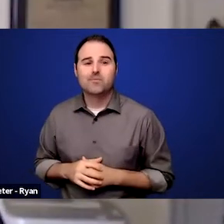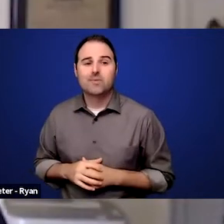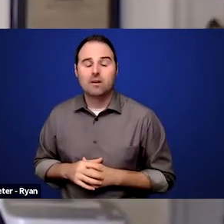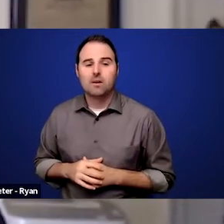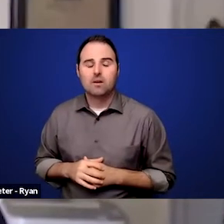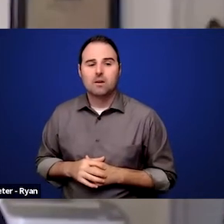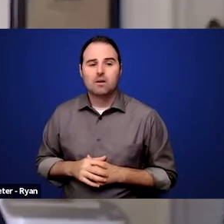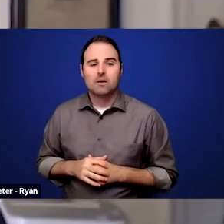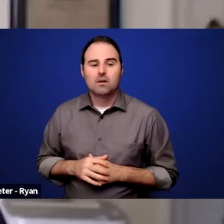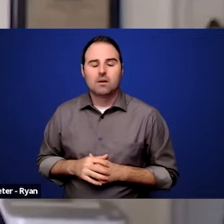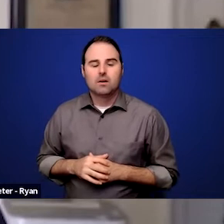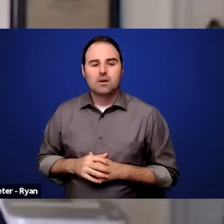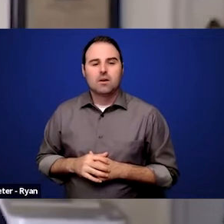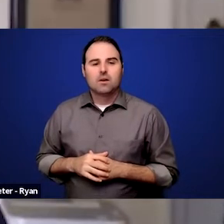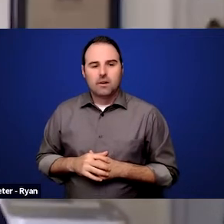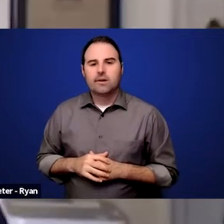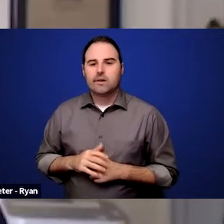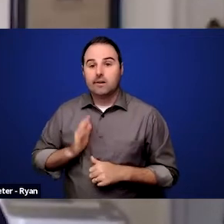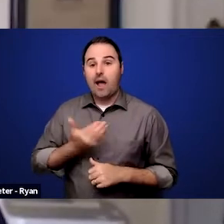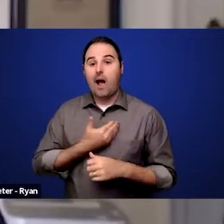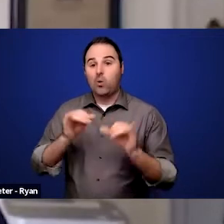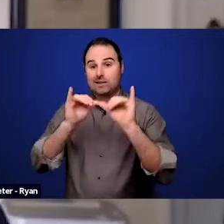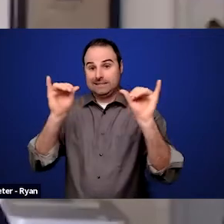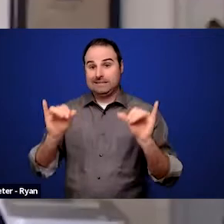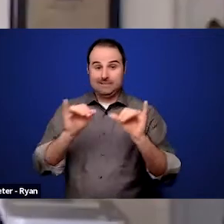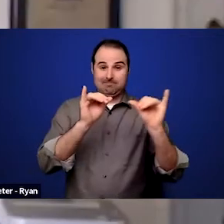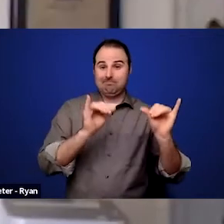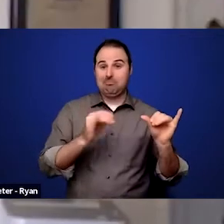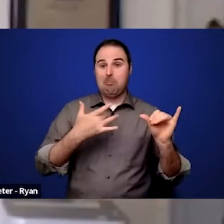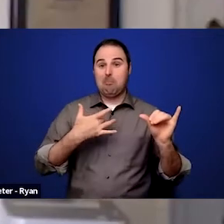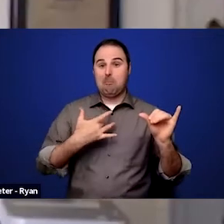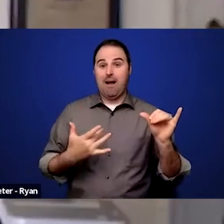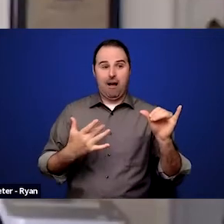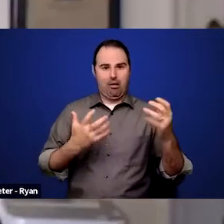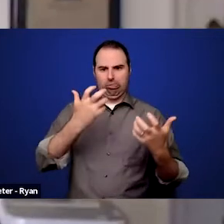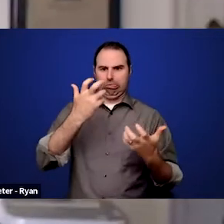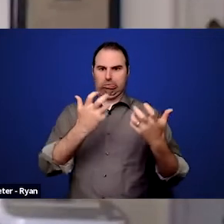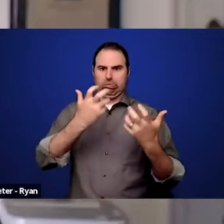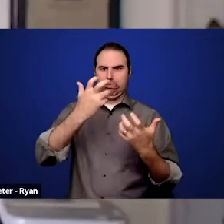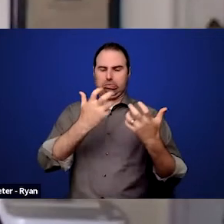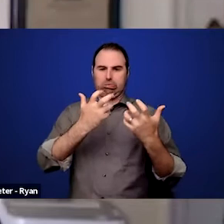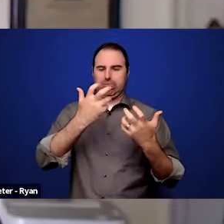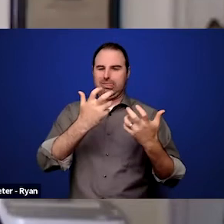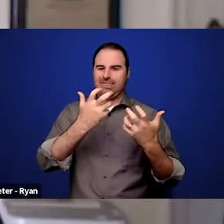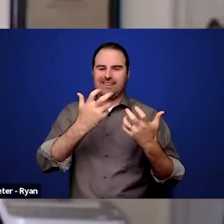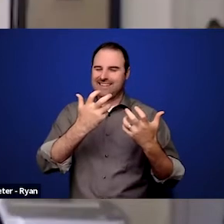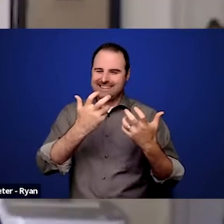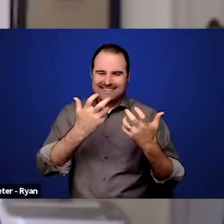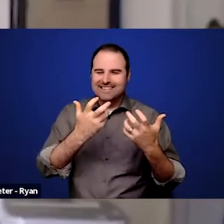too frequently are not functioning together in order to make sure that people are not falling through the cracks.